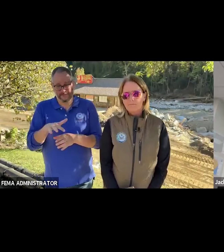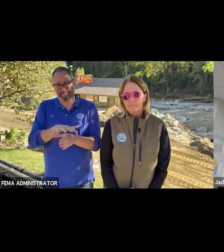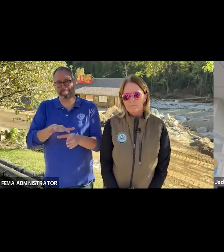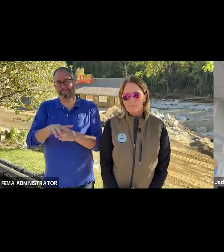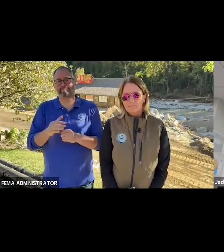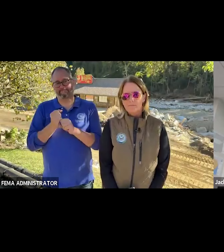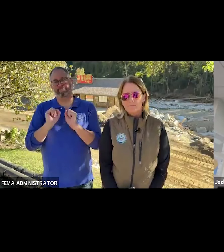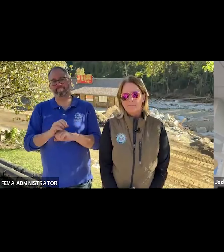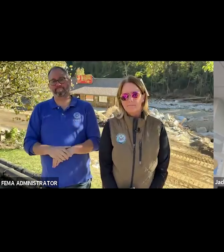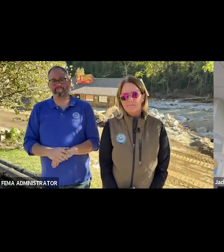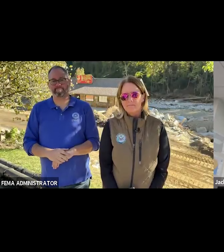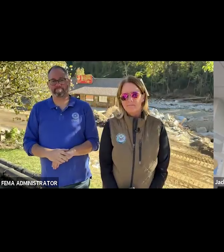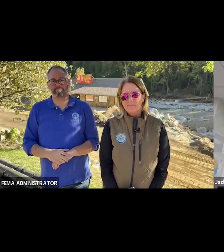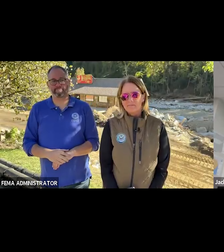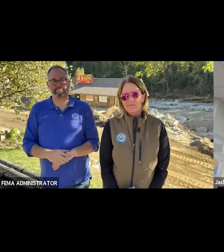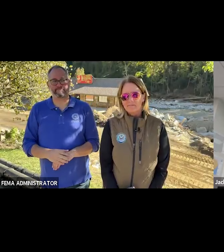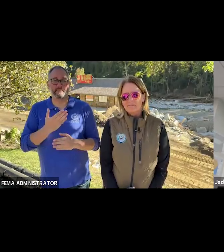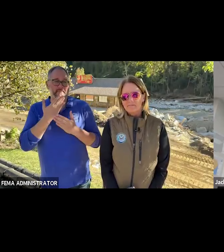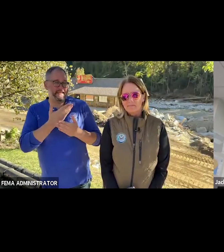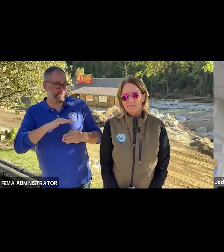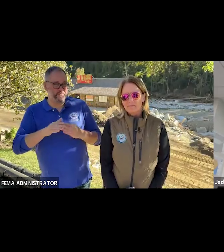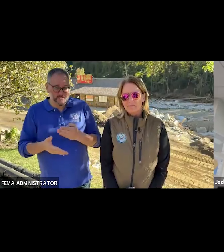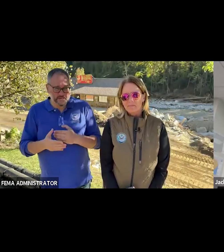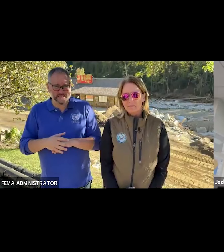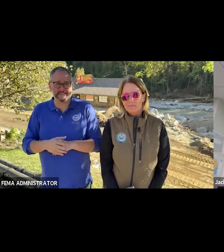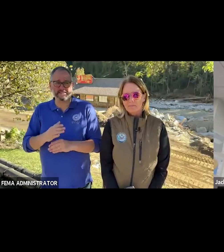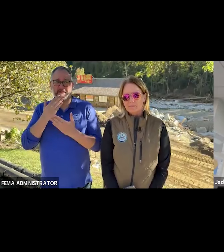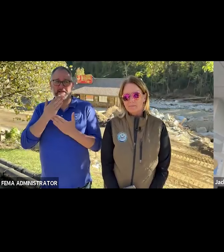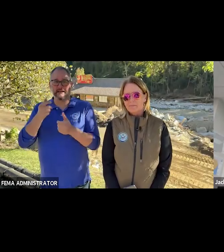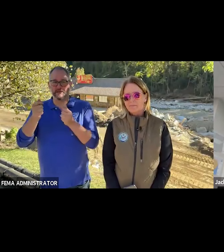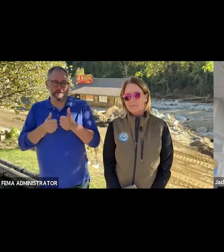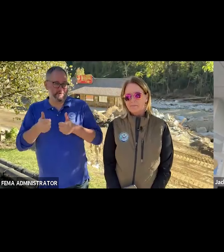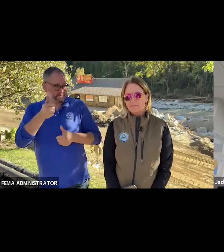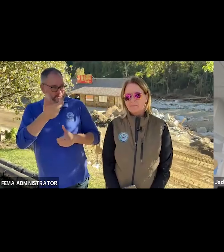Thanks. Have a great weekend. Thank you. Administrator. Any additional questions from members of the media?